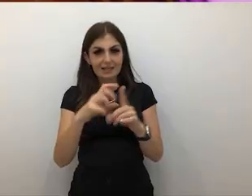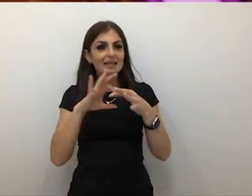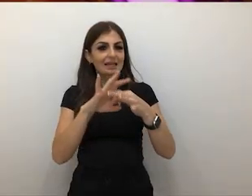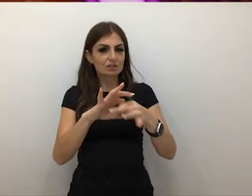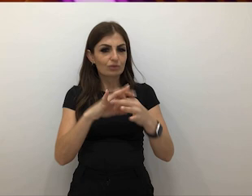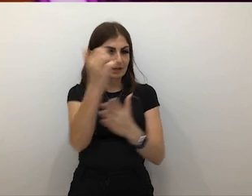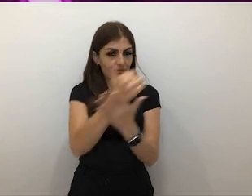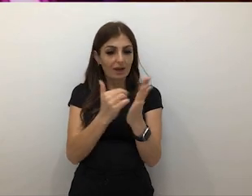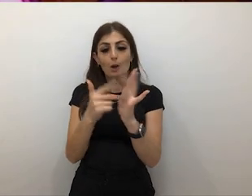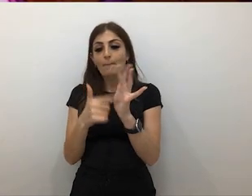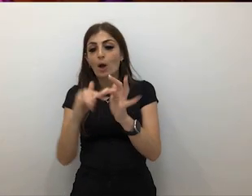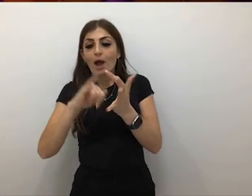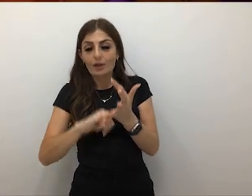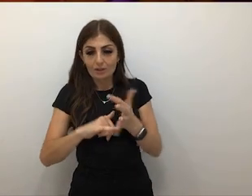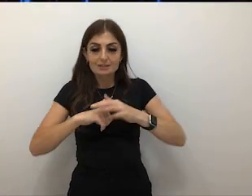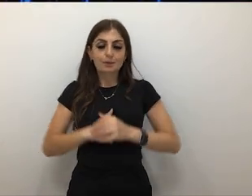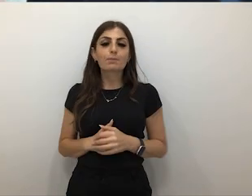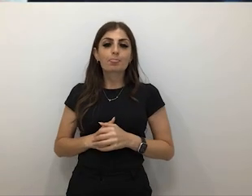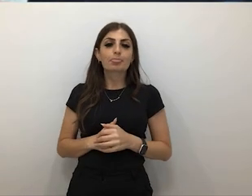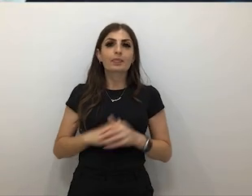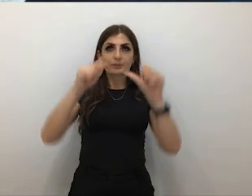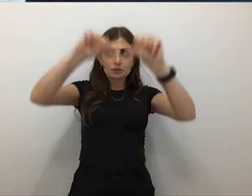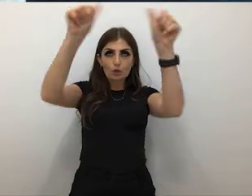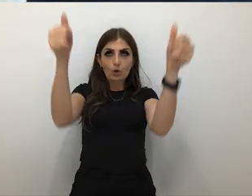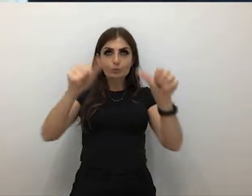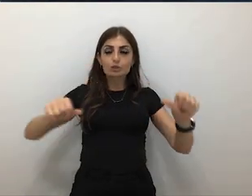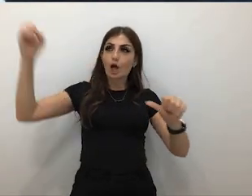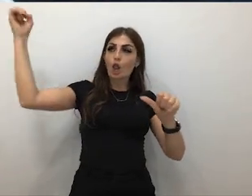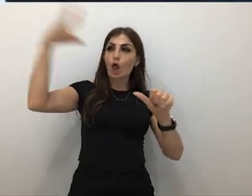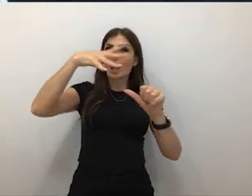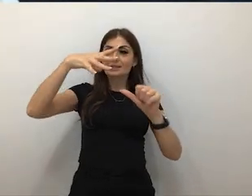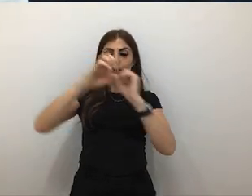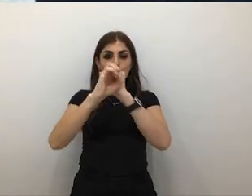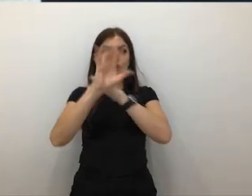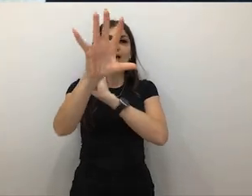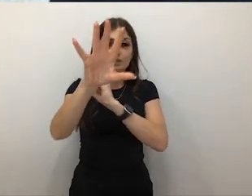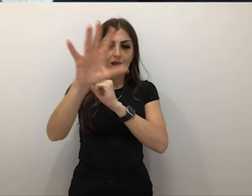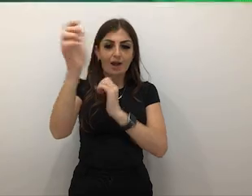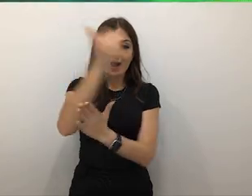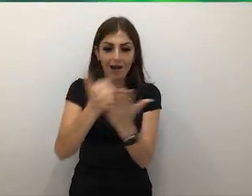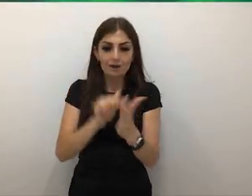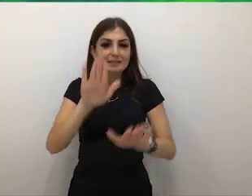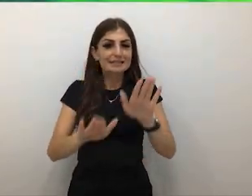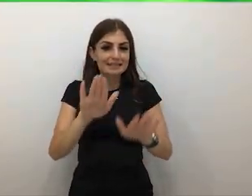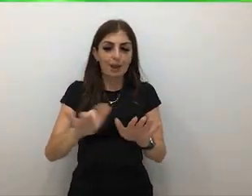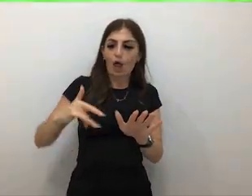Miles Dunne is a sculpture, lighting and projection artist who's doing similarly a lot of live and interactive generative art.